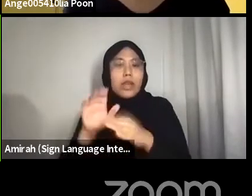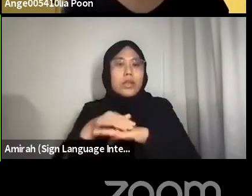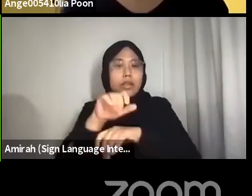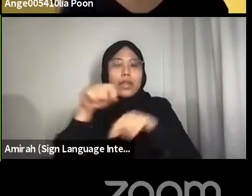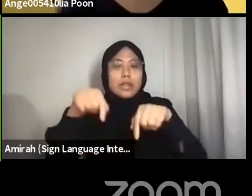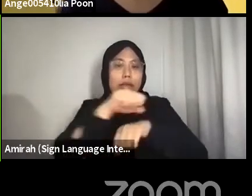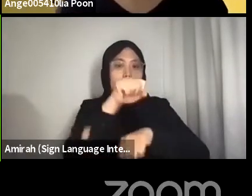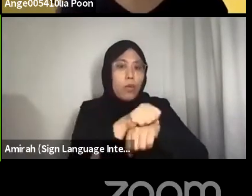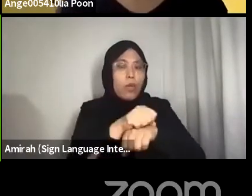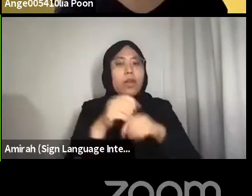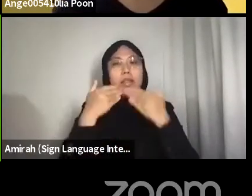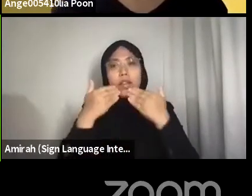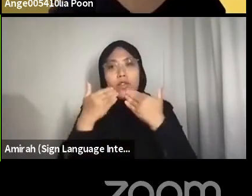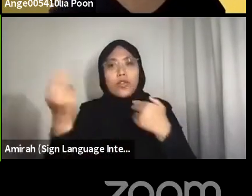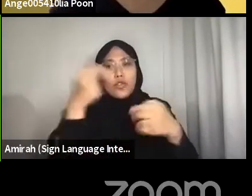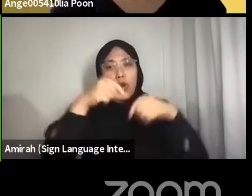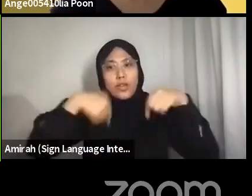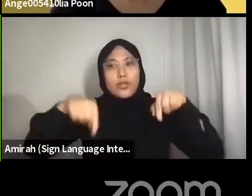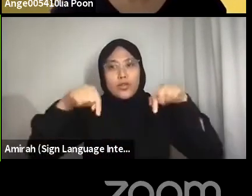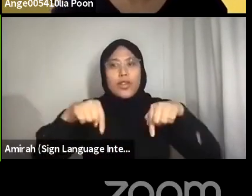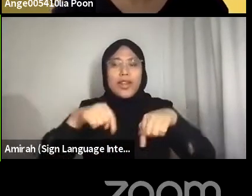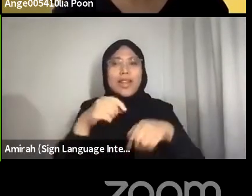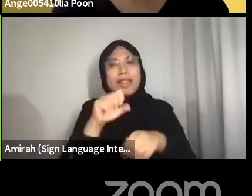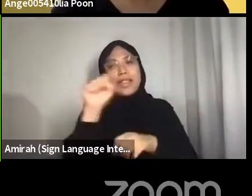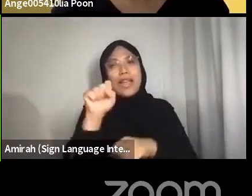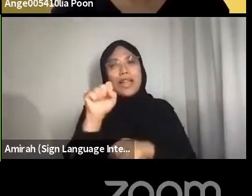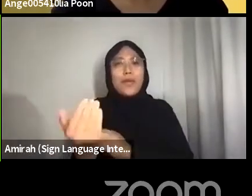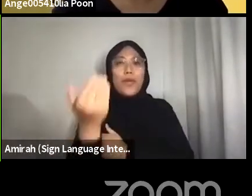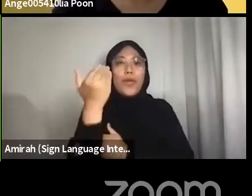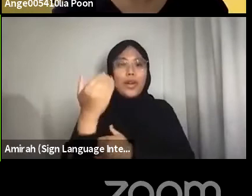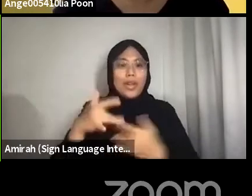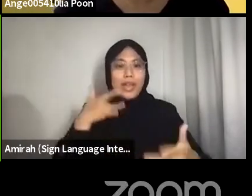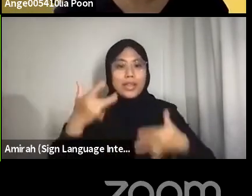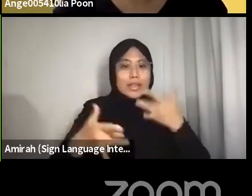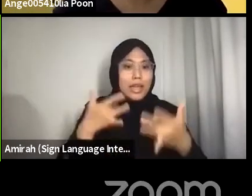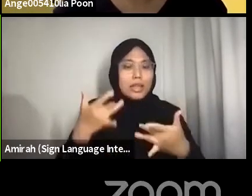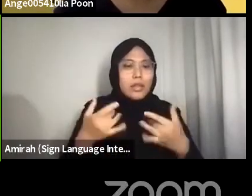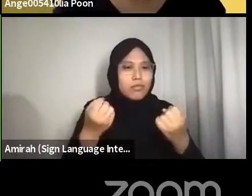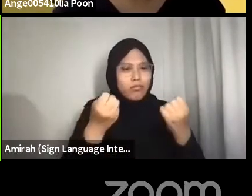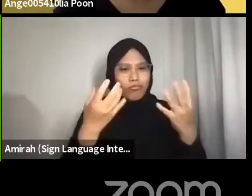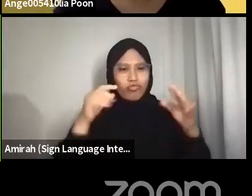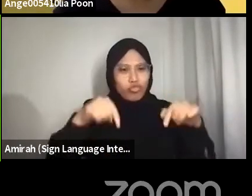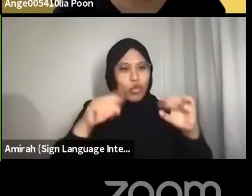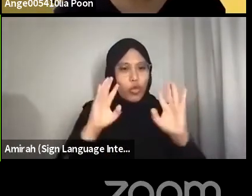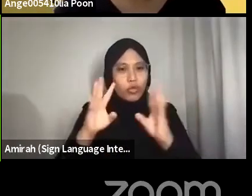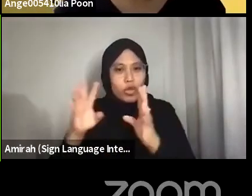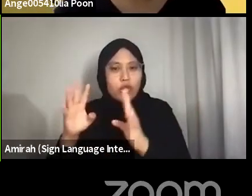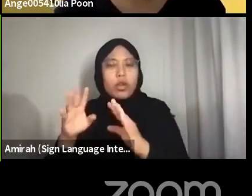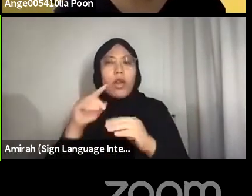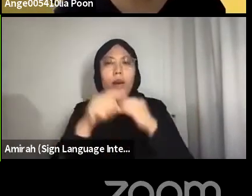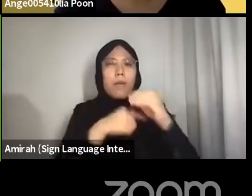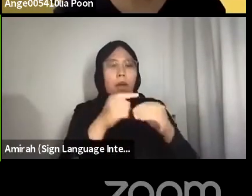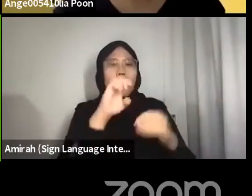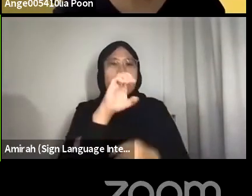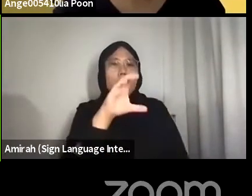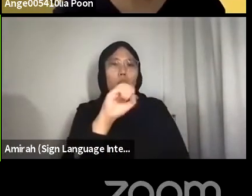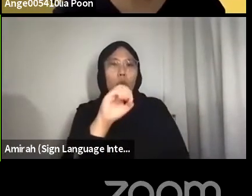We’re really excited for the conversation that will be taking place today on ecofeminism and kinship.